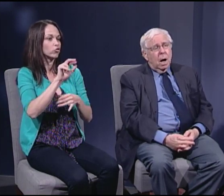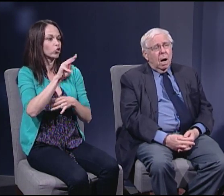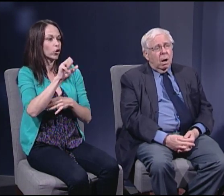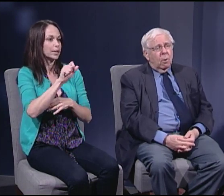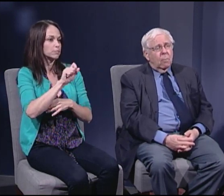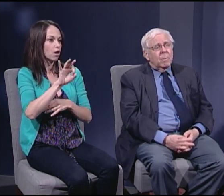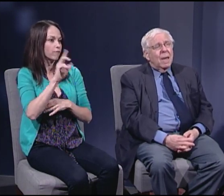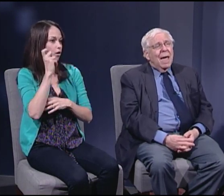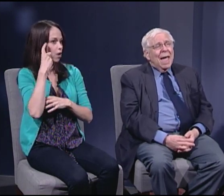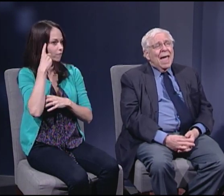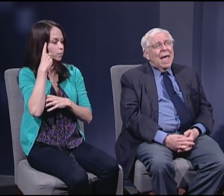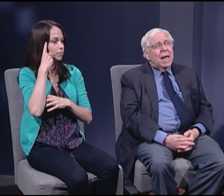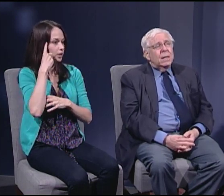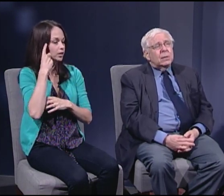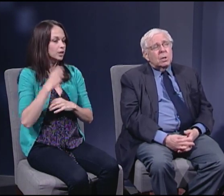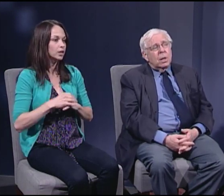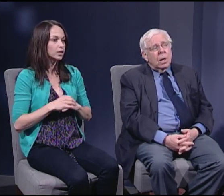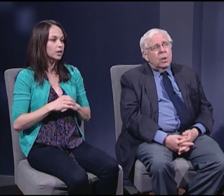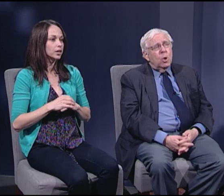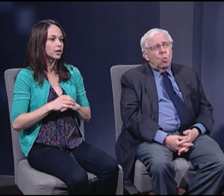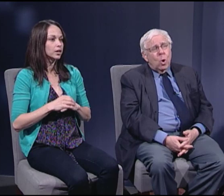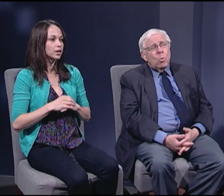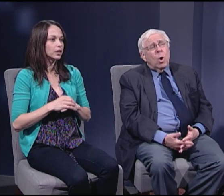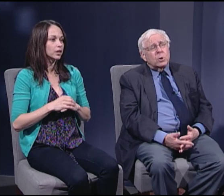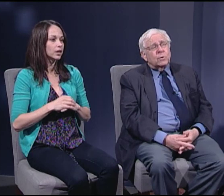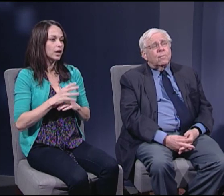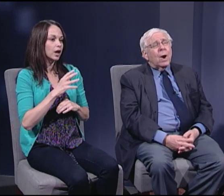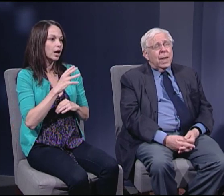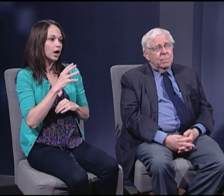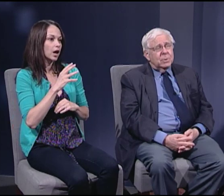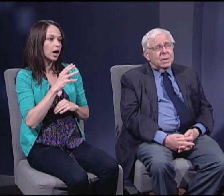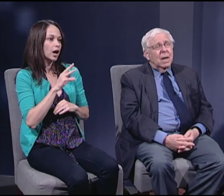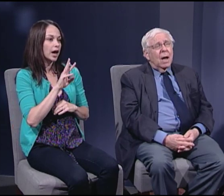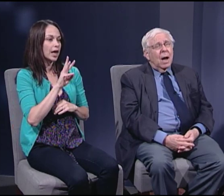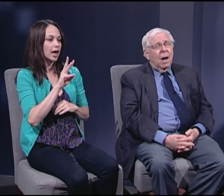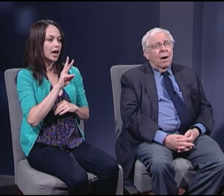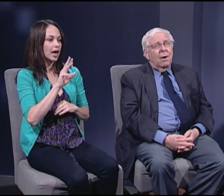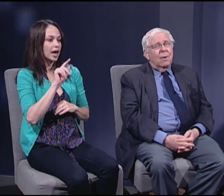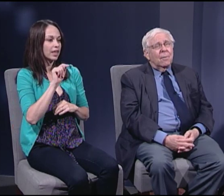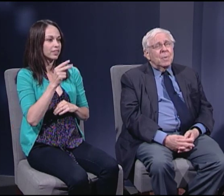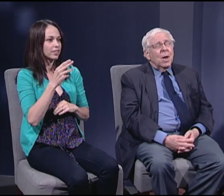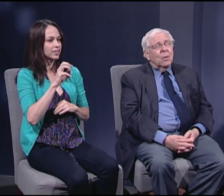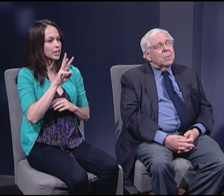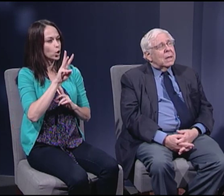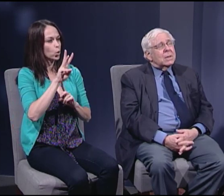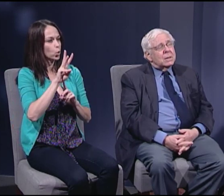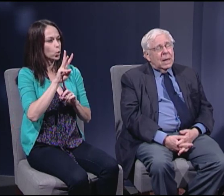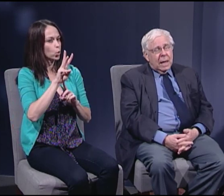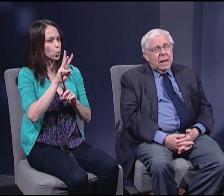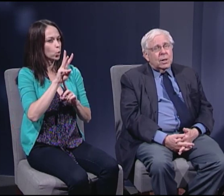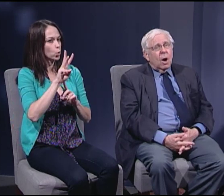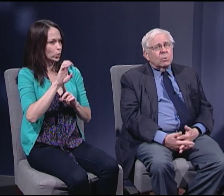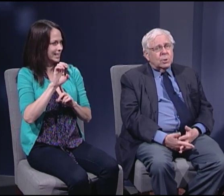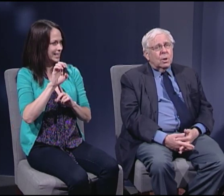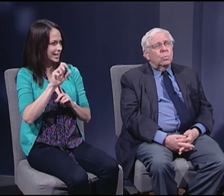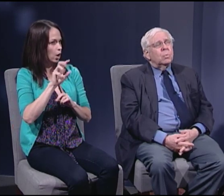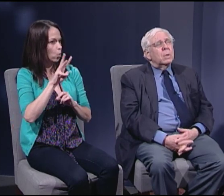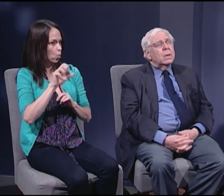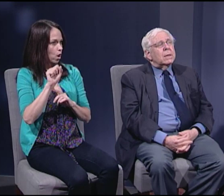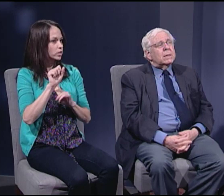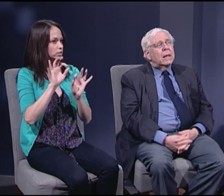And the "We was framed," you know, it also--